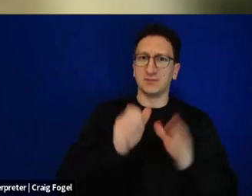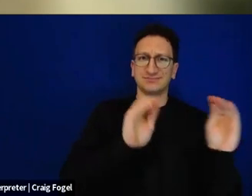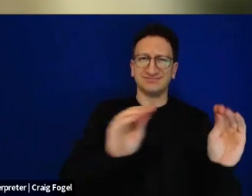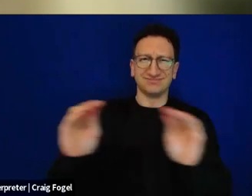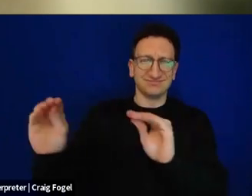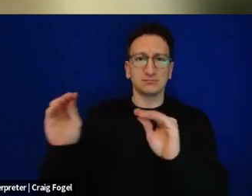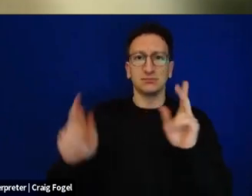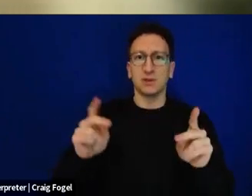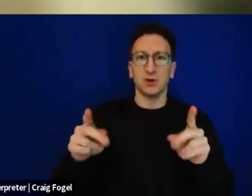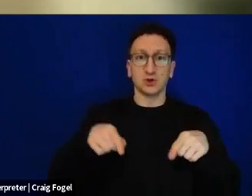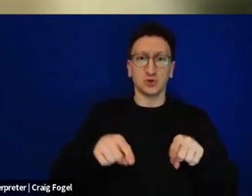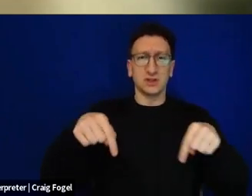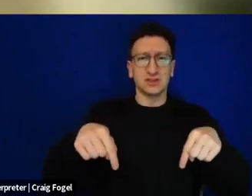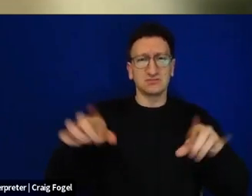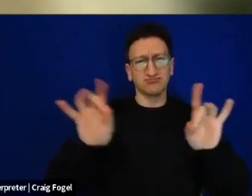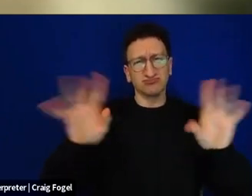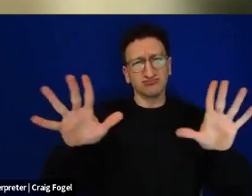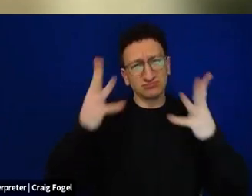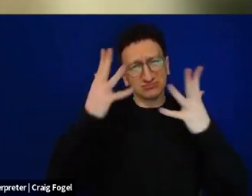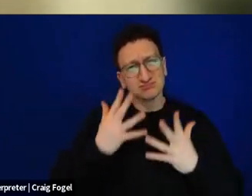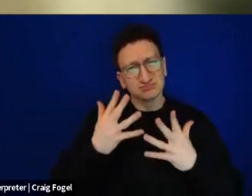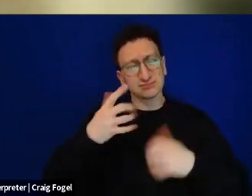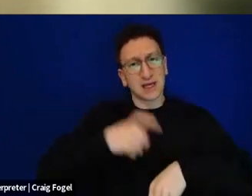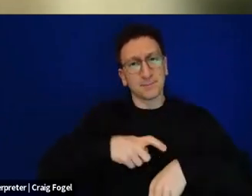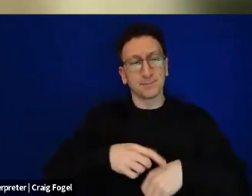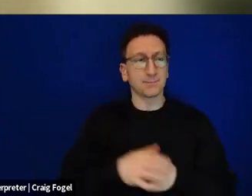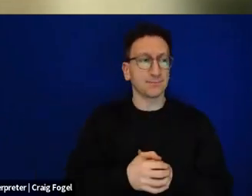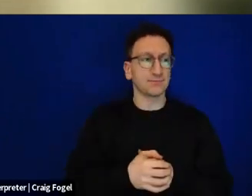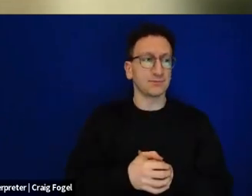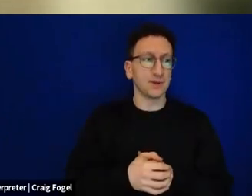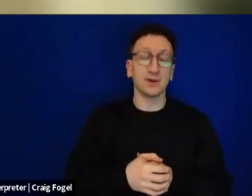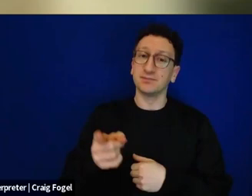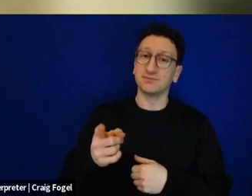And in thinking about this dark time right now, Rav Mish, you and I were sitting together with Dr.